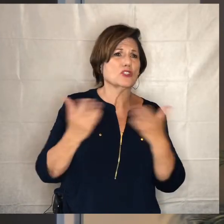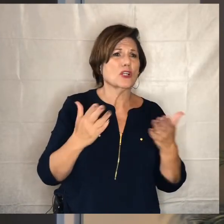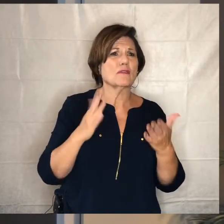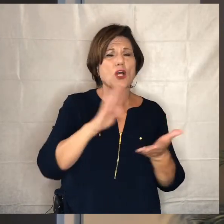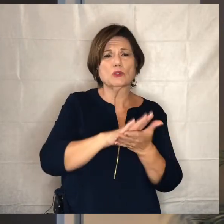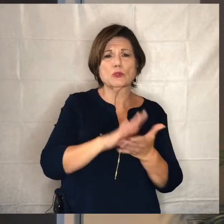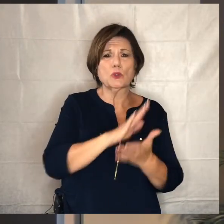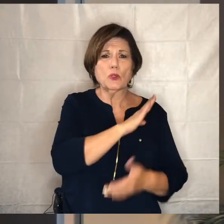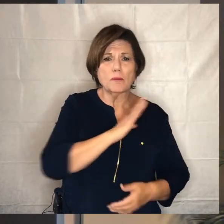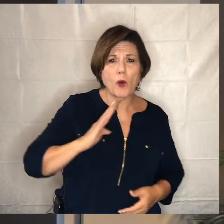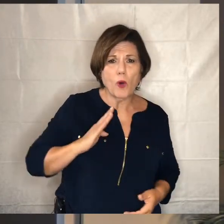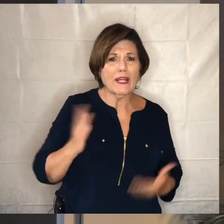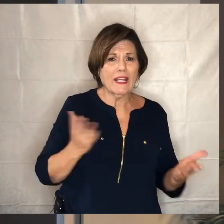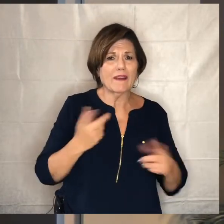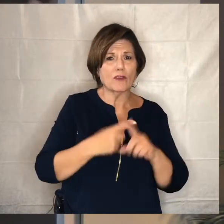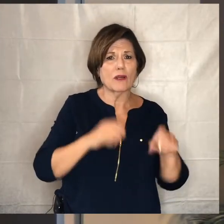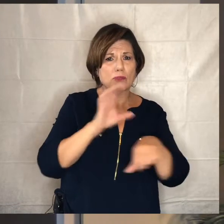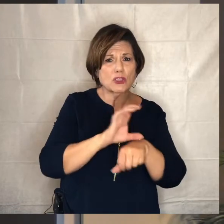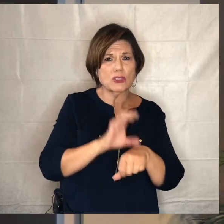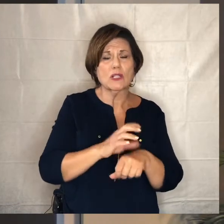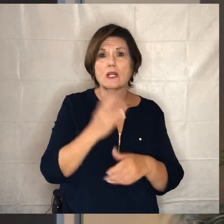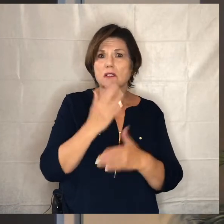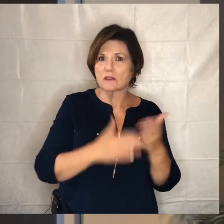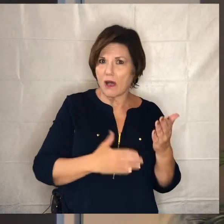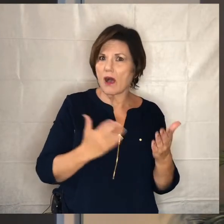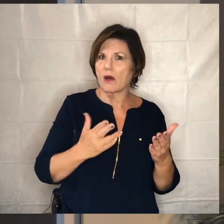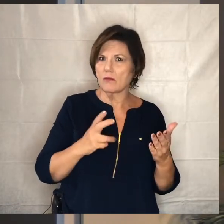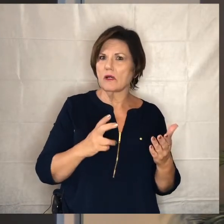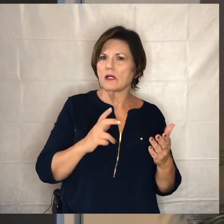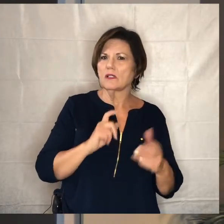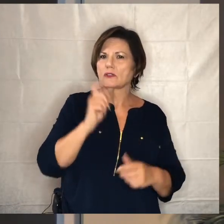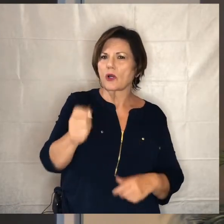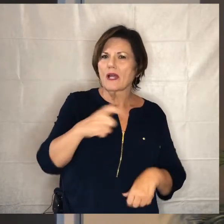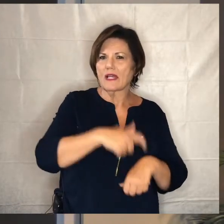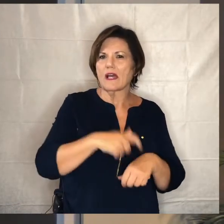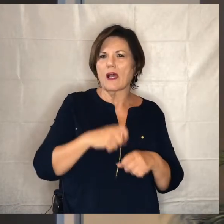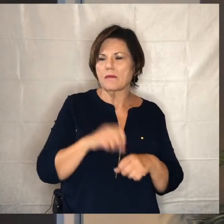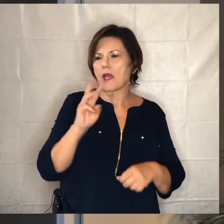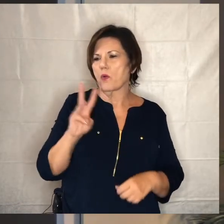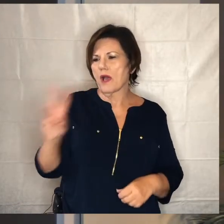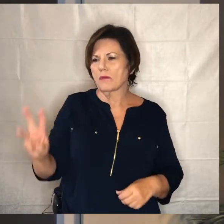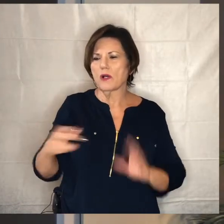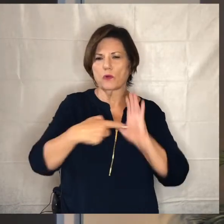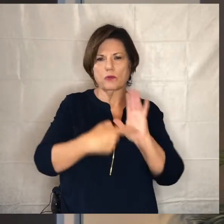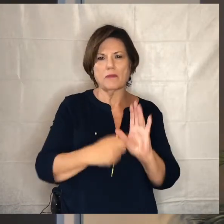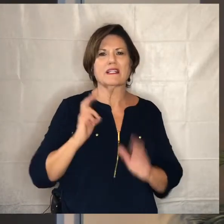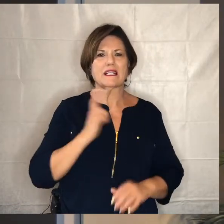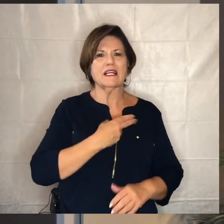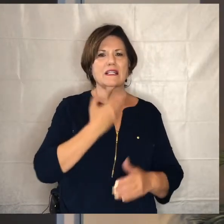are those who actually put our entire website together to make sure that it represents us well and so that's the place that people come